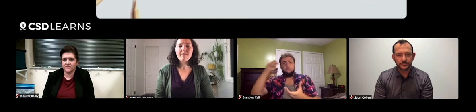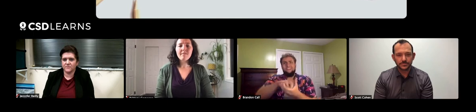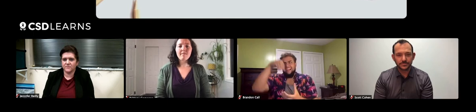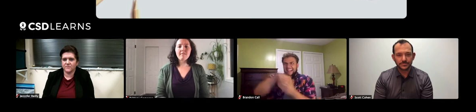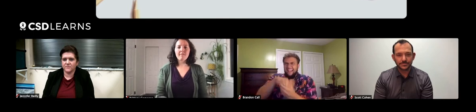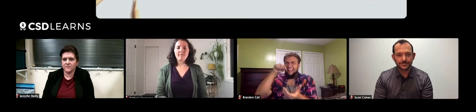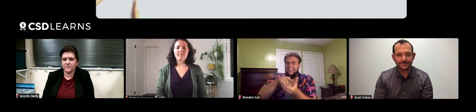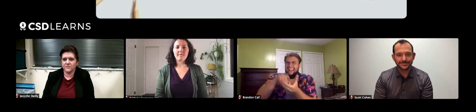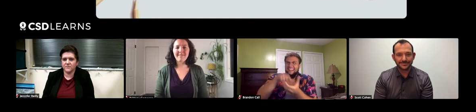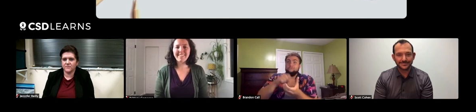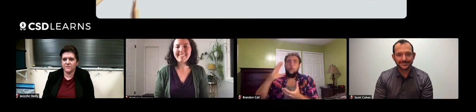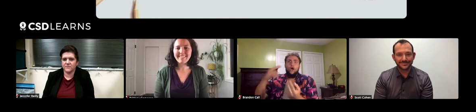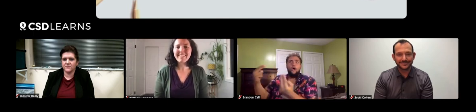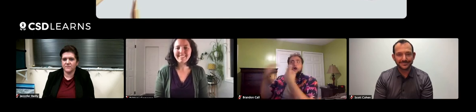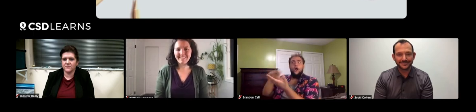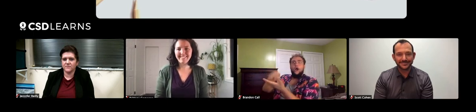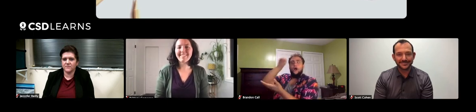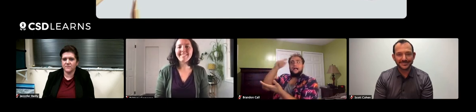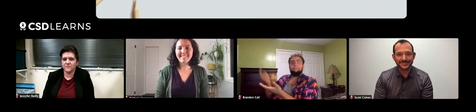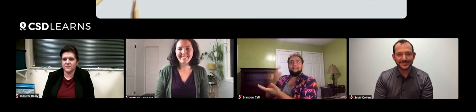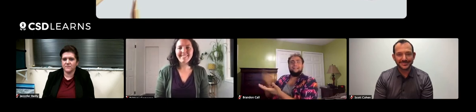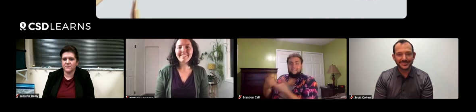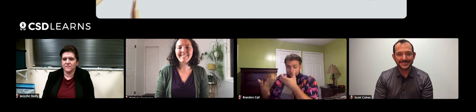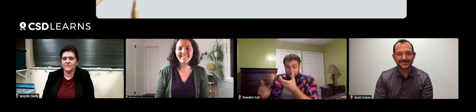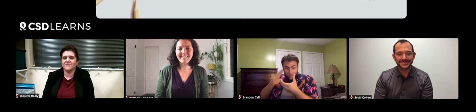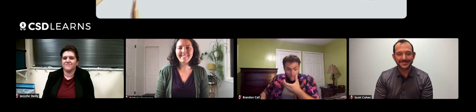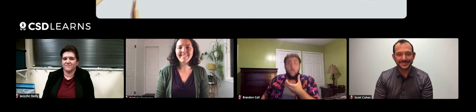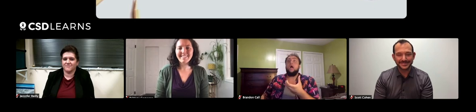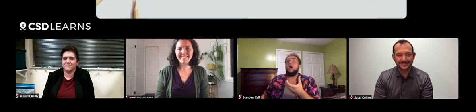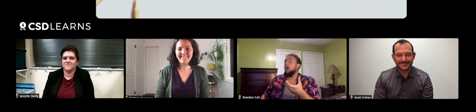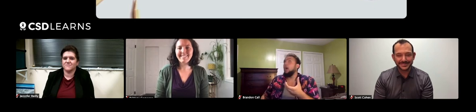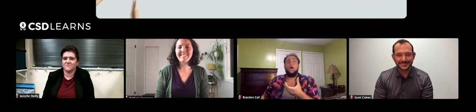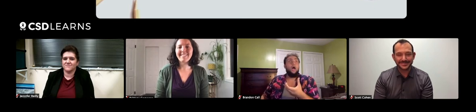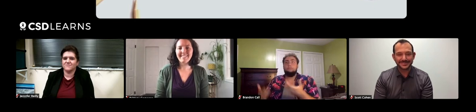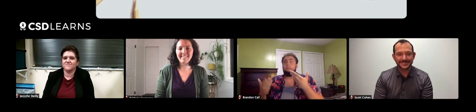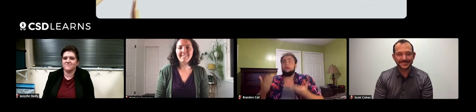So I ask myself, what can I put into that phone to get their jaws to drop as they stare at it, maybe?